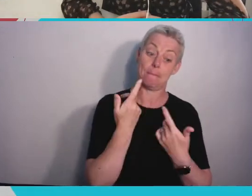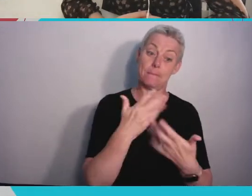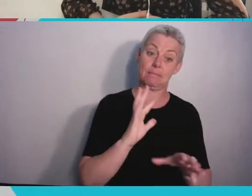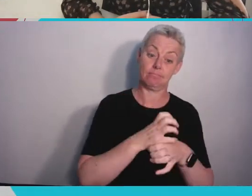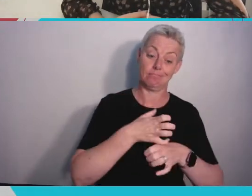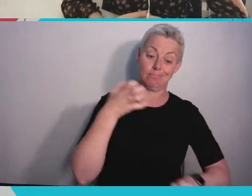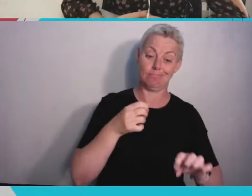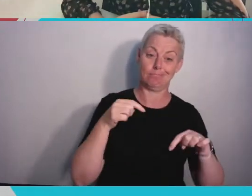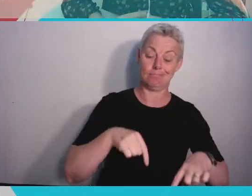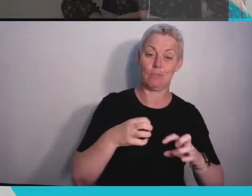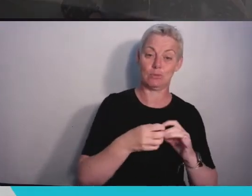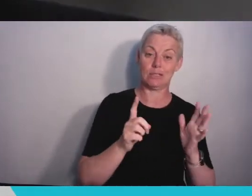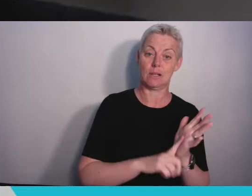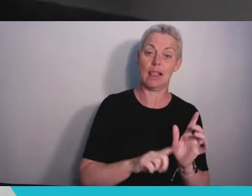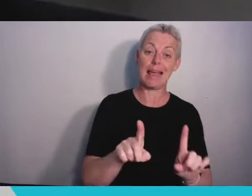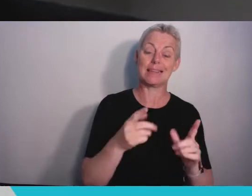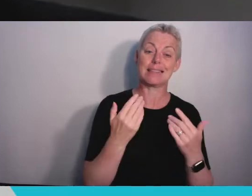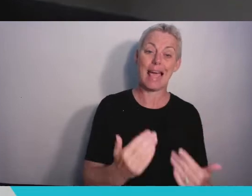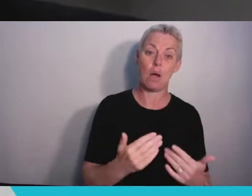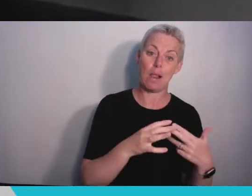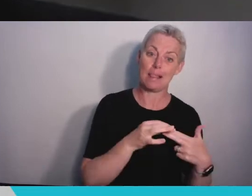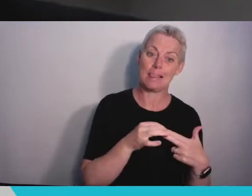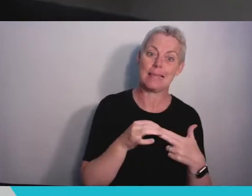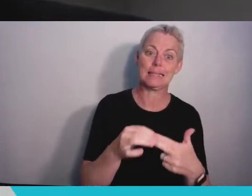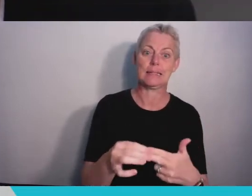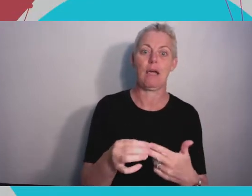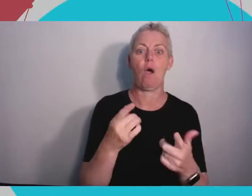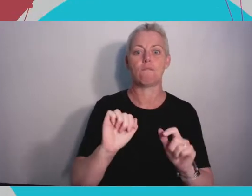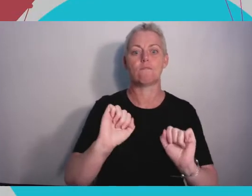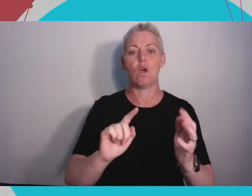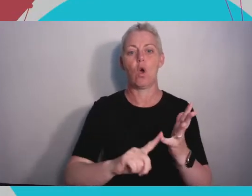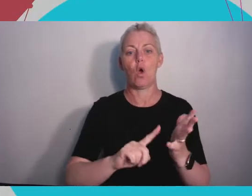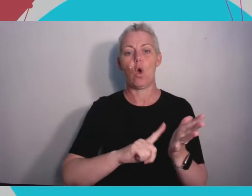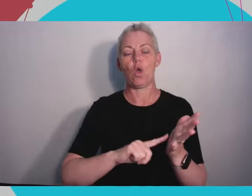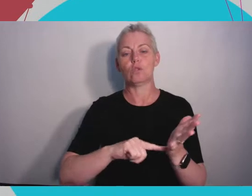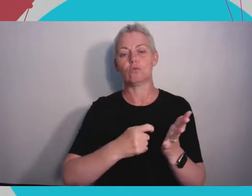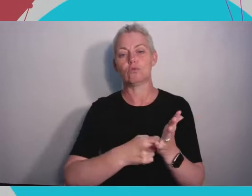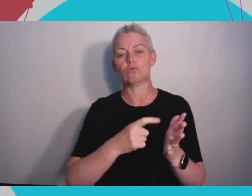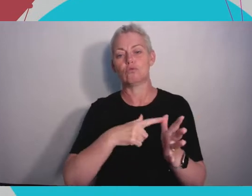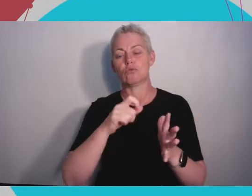Finally we are joined by some of the Faculty staff and many familiar faces who will give